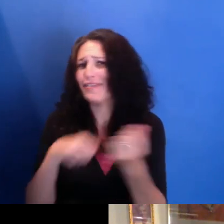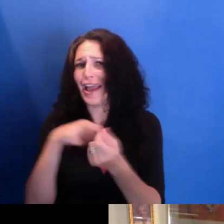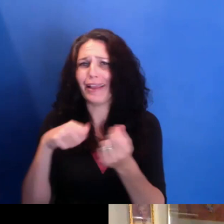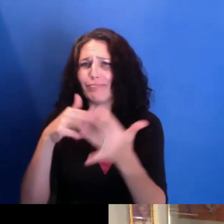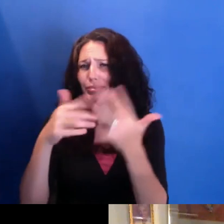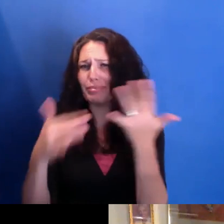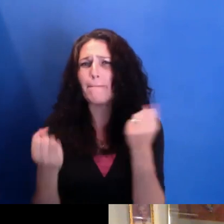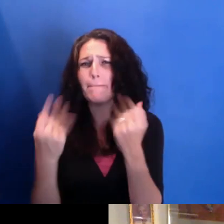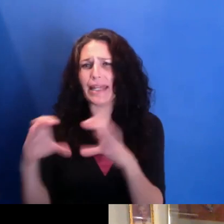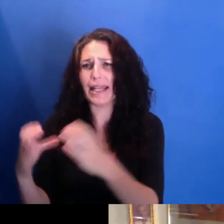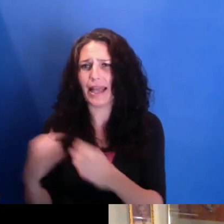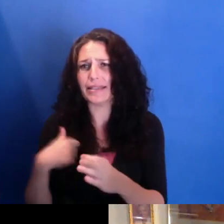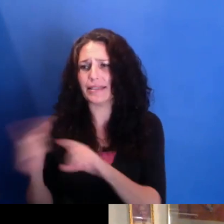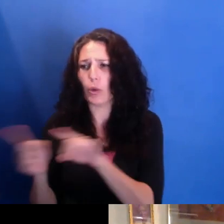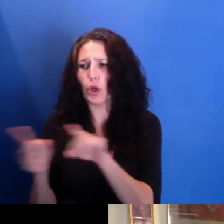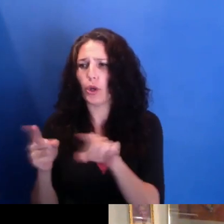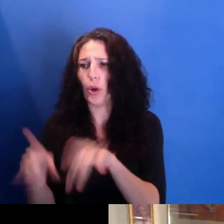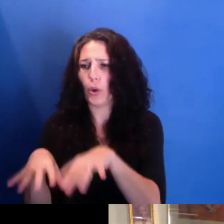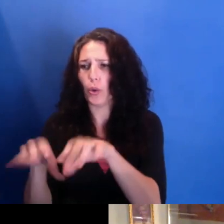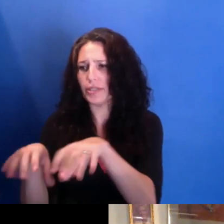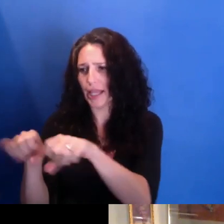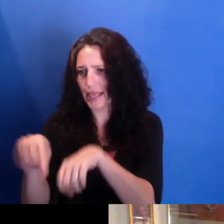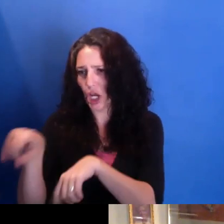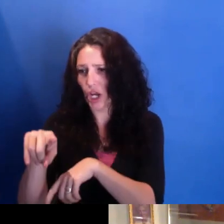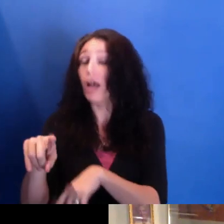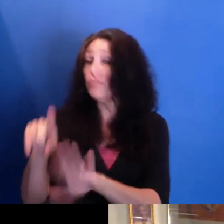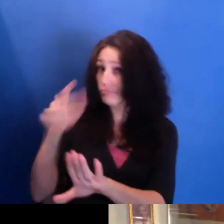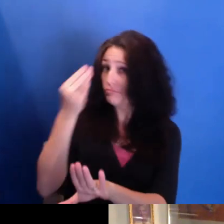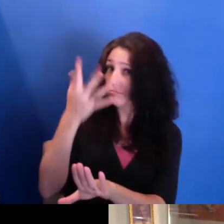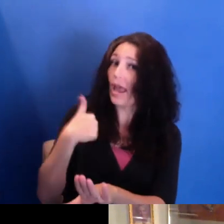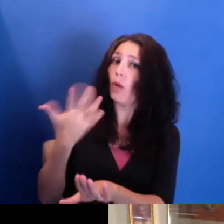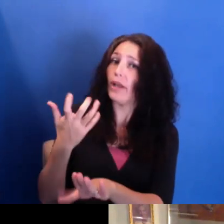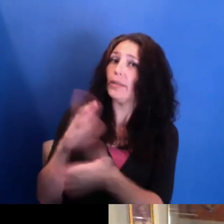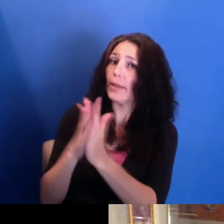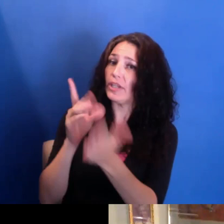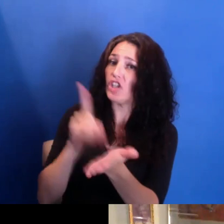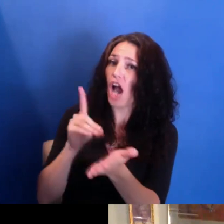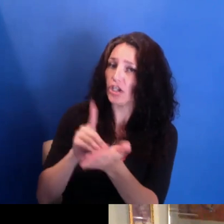I wanted to be a doctor before I went to college. And I would-- they had programs for youth at the medical school